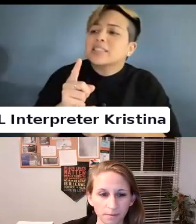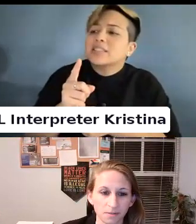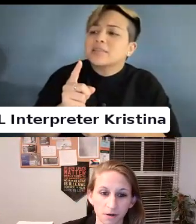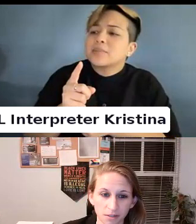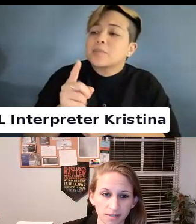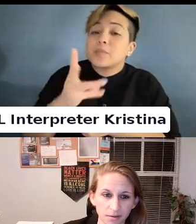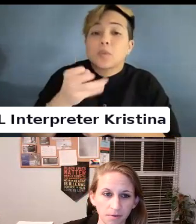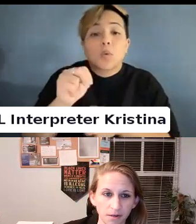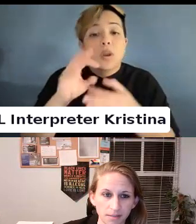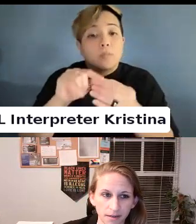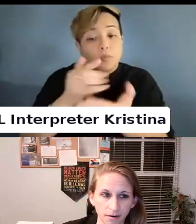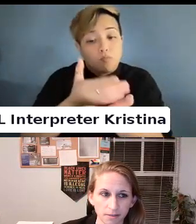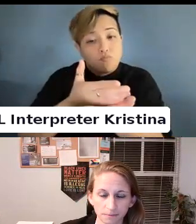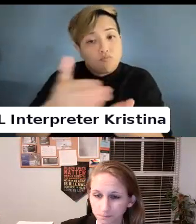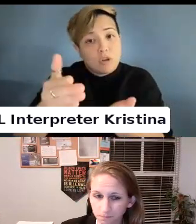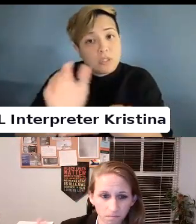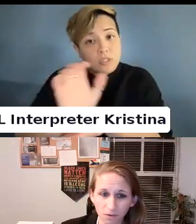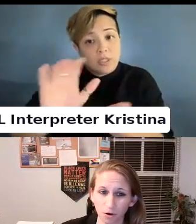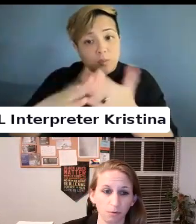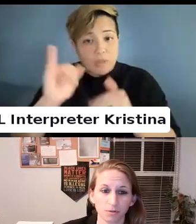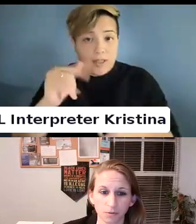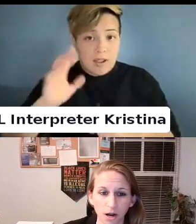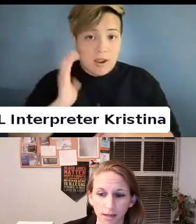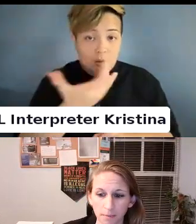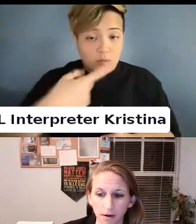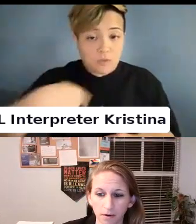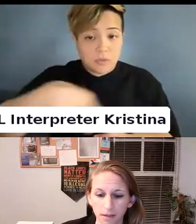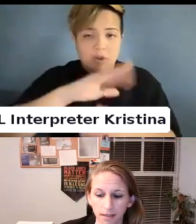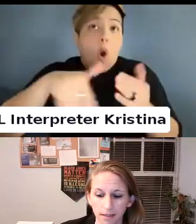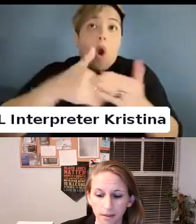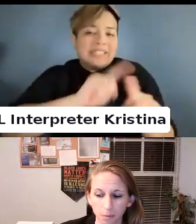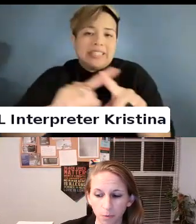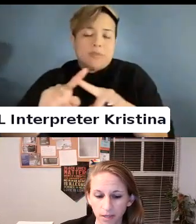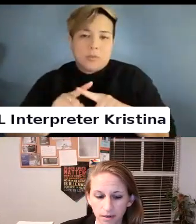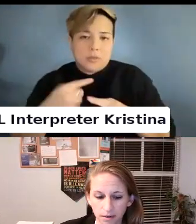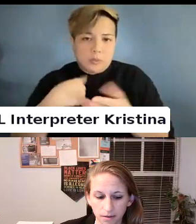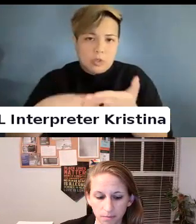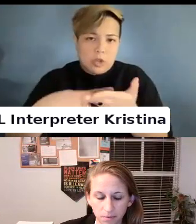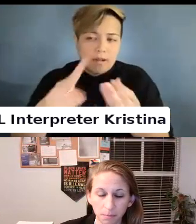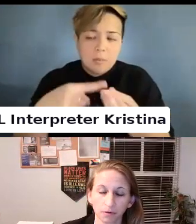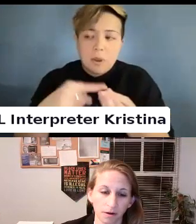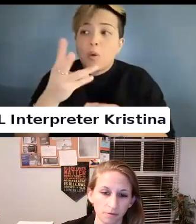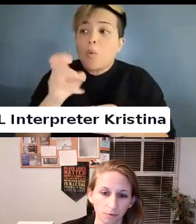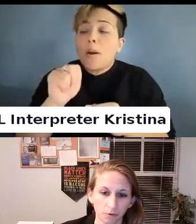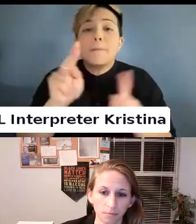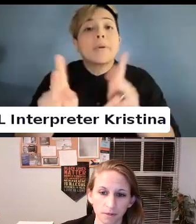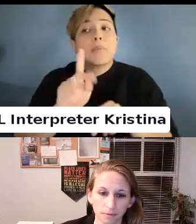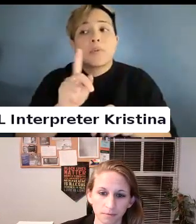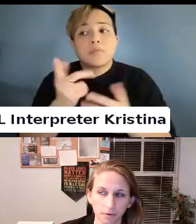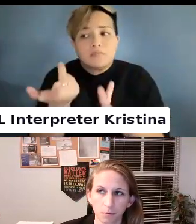communities like ours. All the ones we are talking about. When people are uninformed.